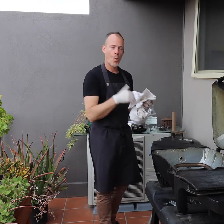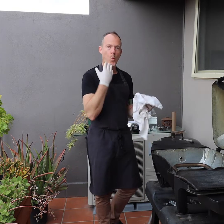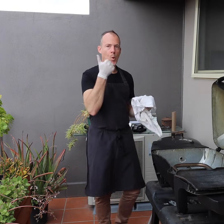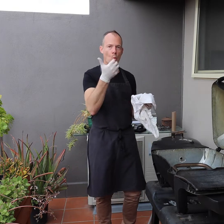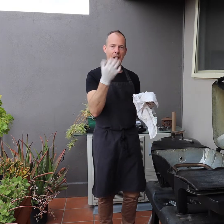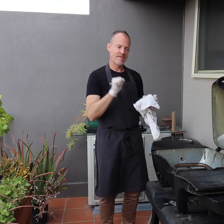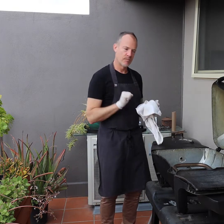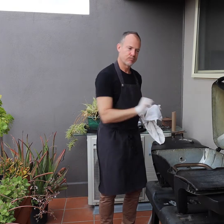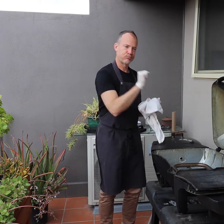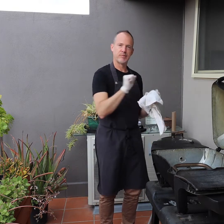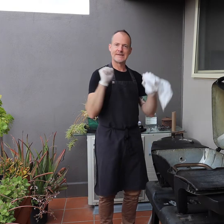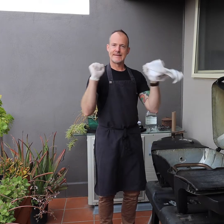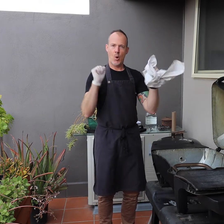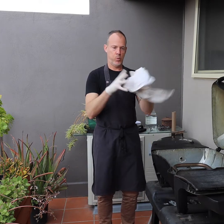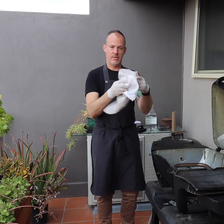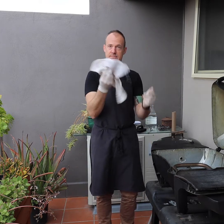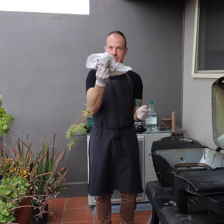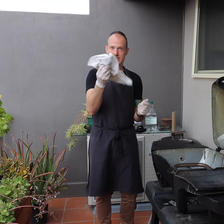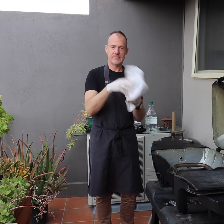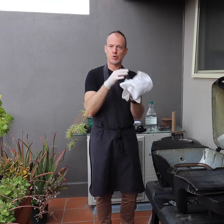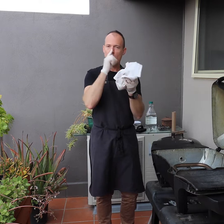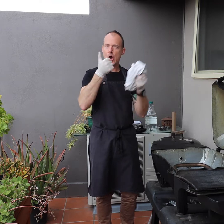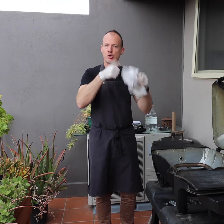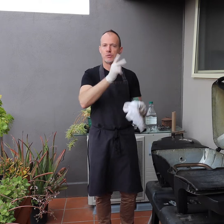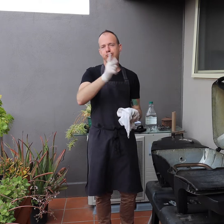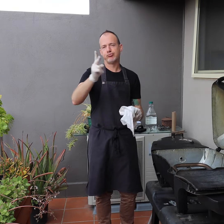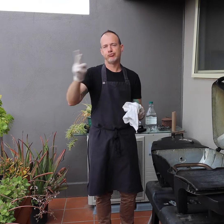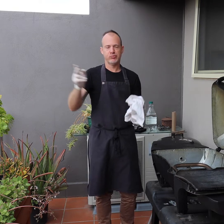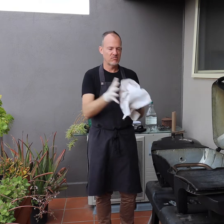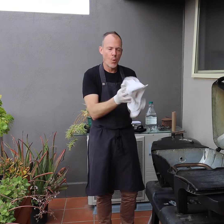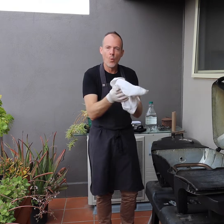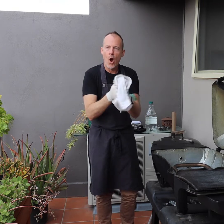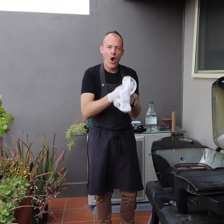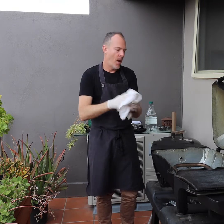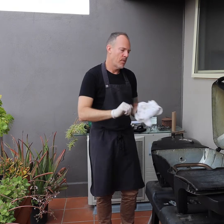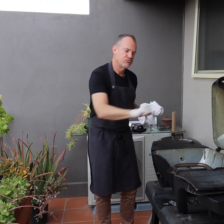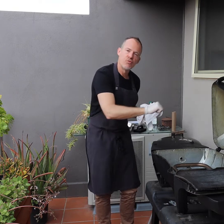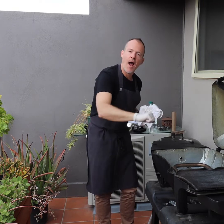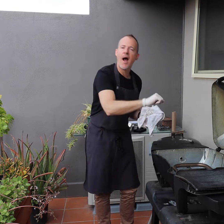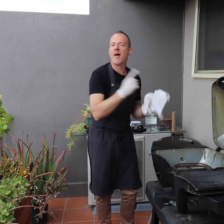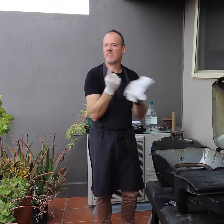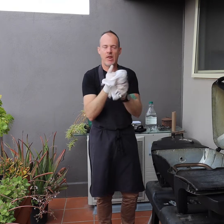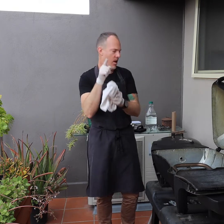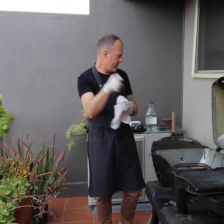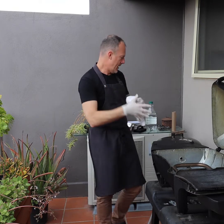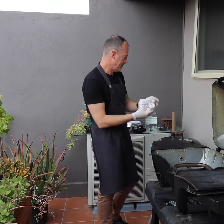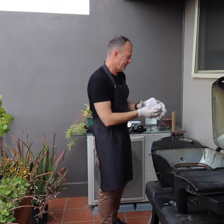It's always good to have an old towel handy when cleaning. You can use it again and again for moping things up or wiping your hands.